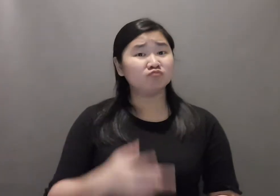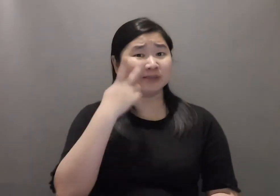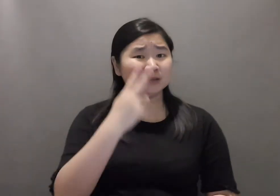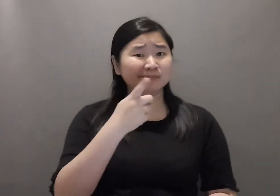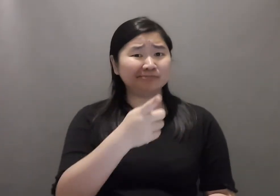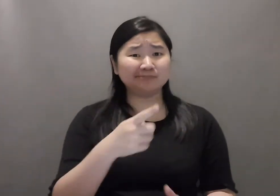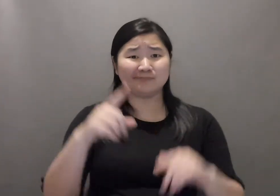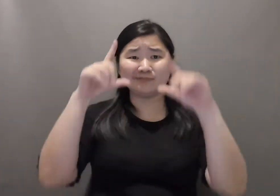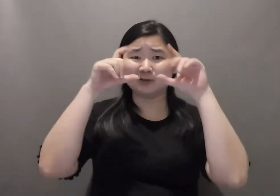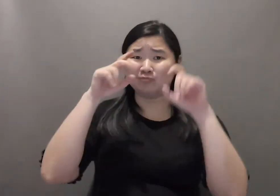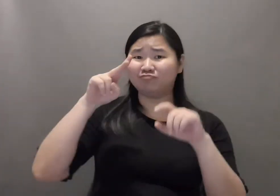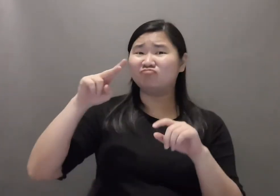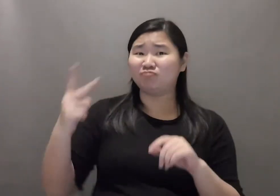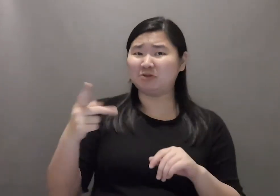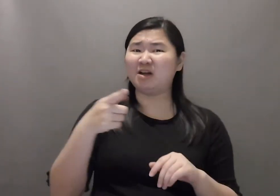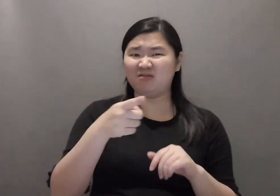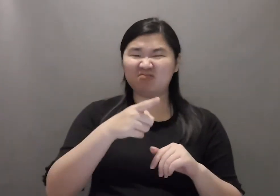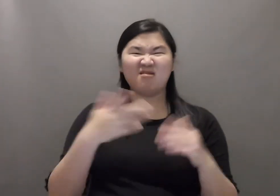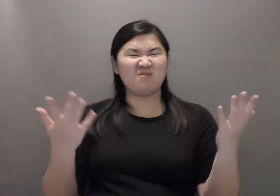Also, avoid the close signing distance which may cut off the signer’s hands, arms, or head.